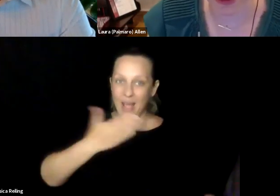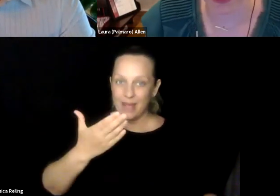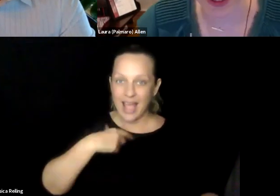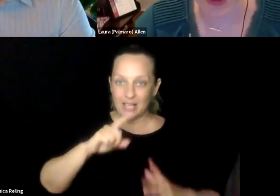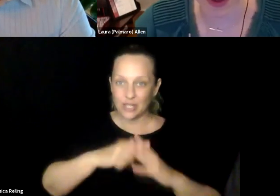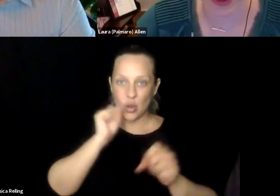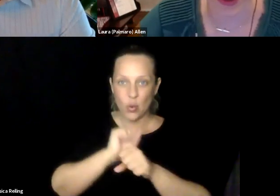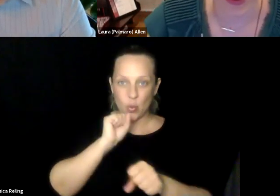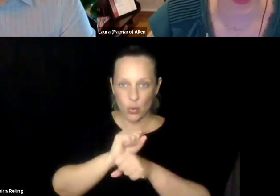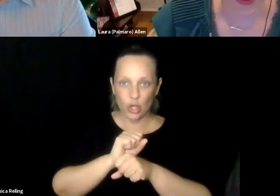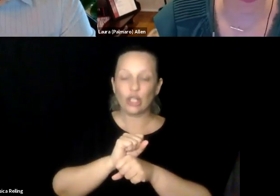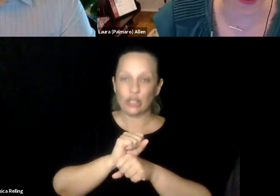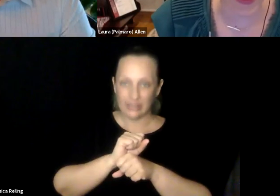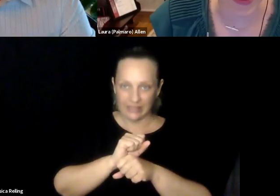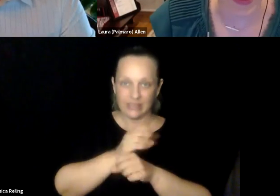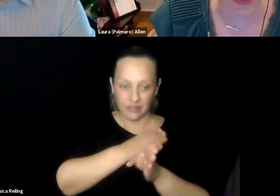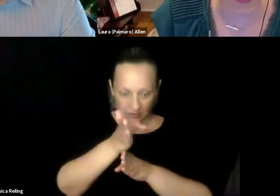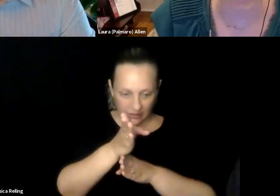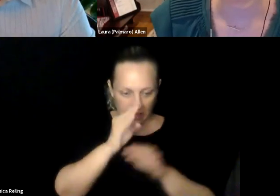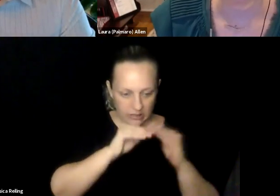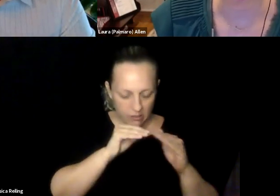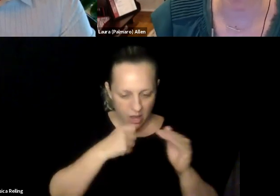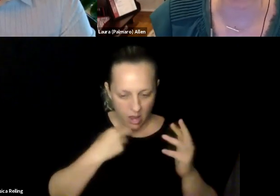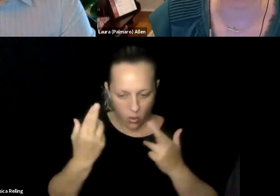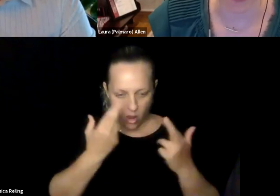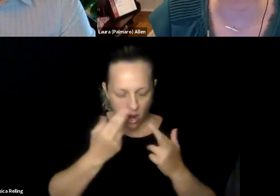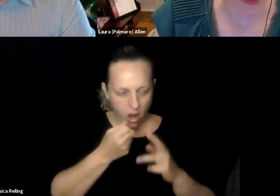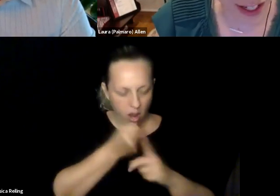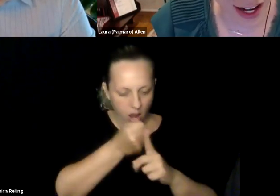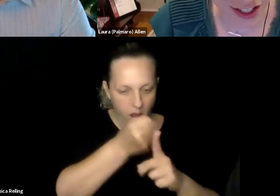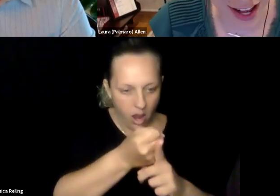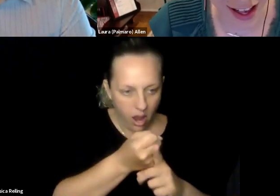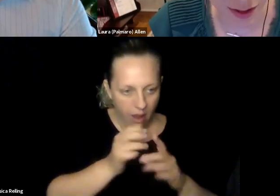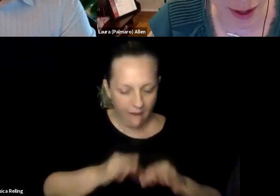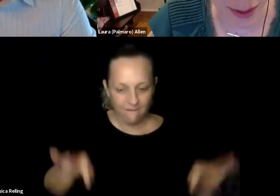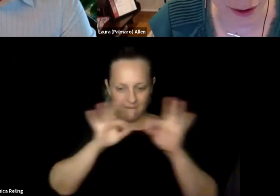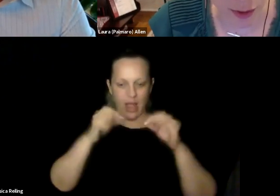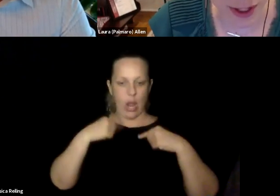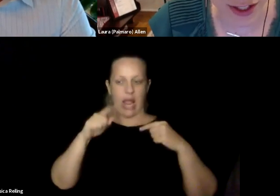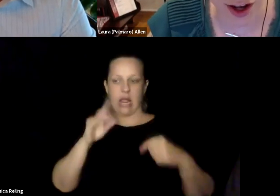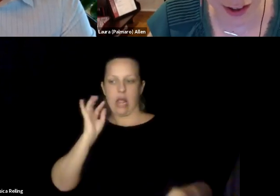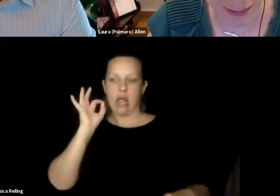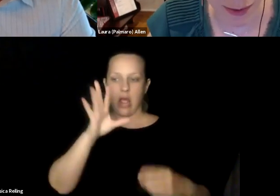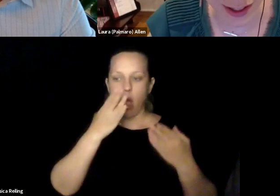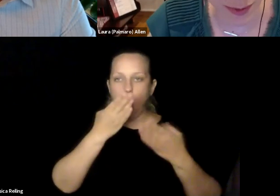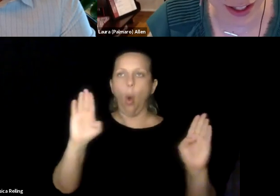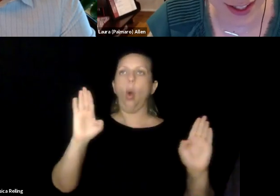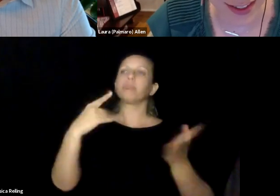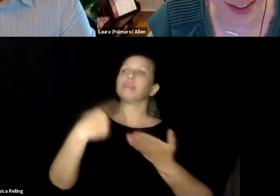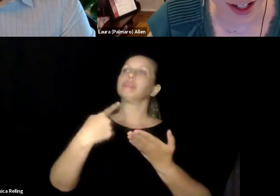learned to be more open now. And it was such a shift for me, I have to admit. When I started working in the field of accessibility, I